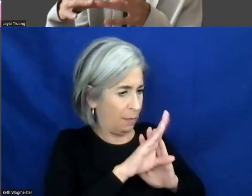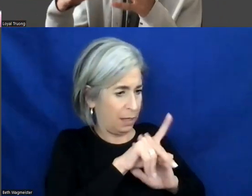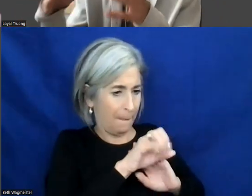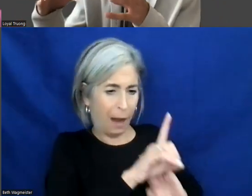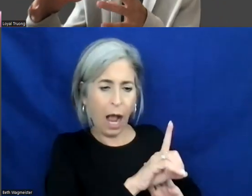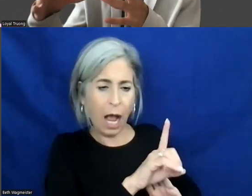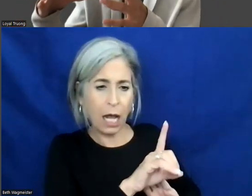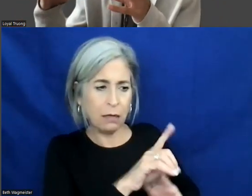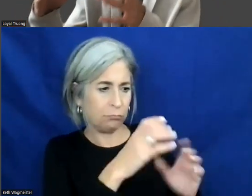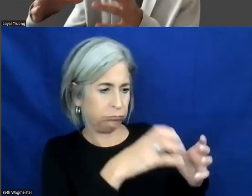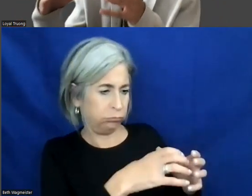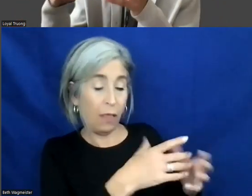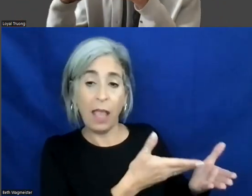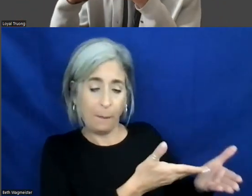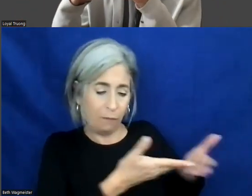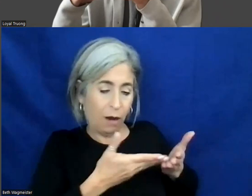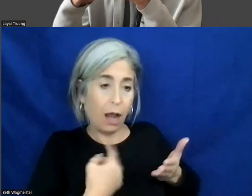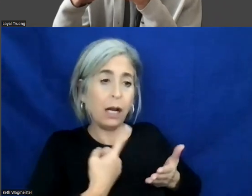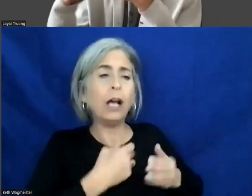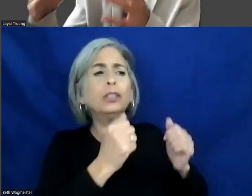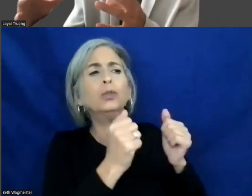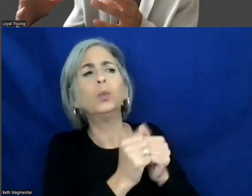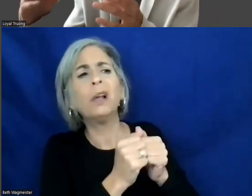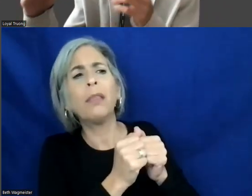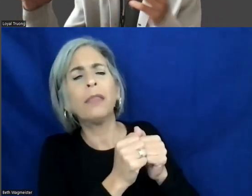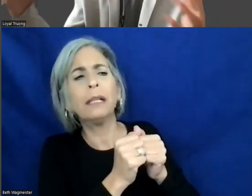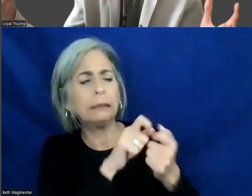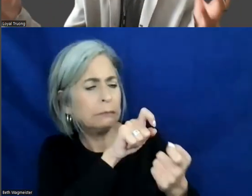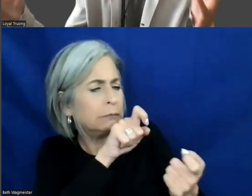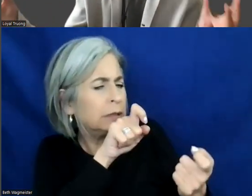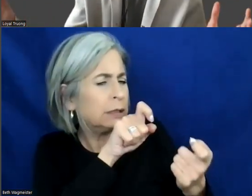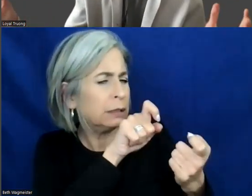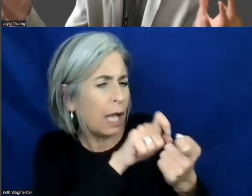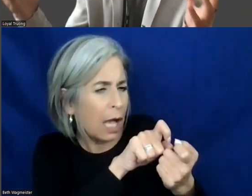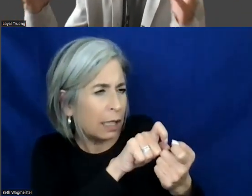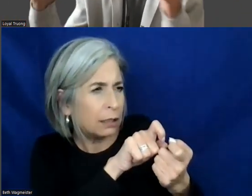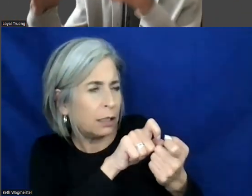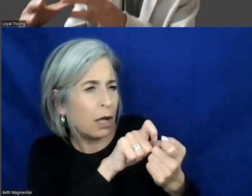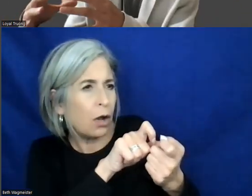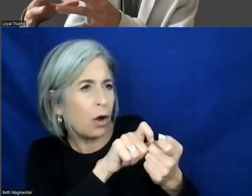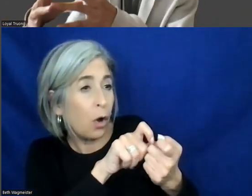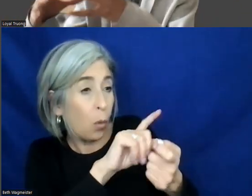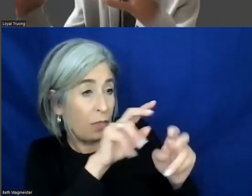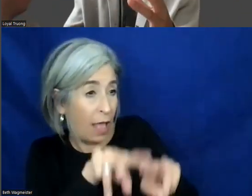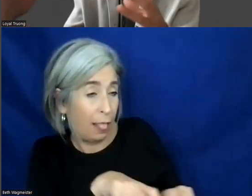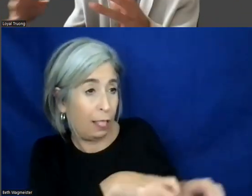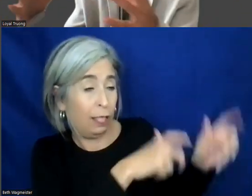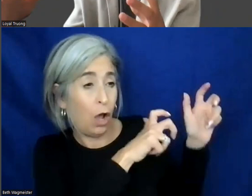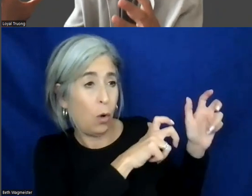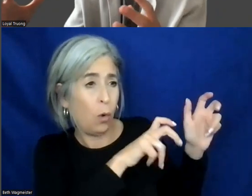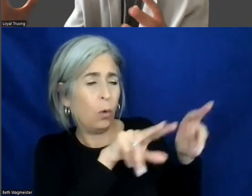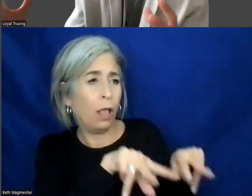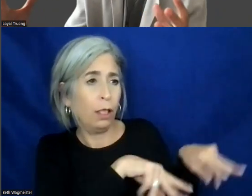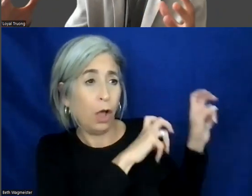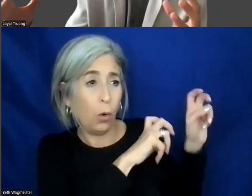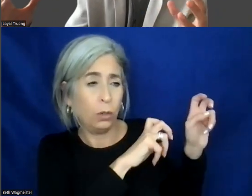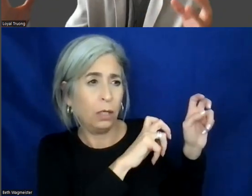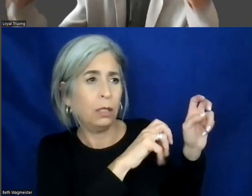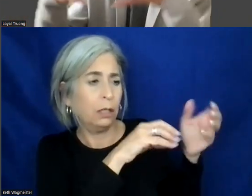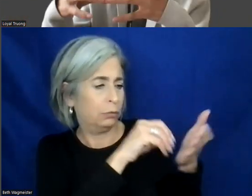they do provide it with feedback, when they load it up into our sheet of feedback, we come together